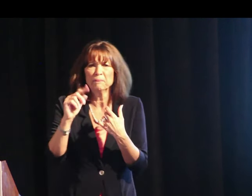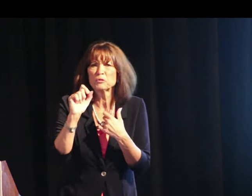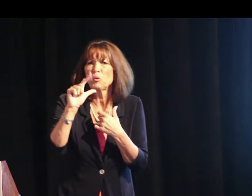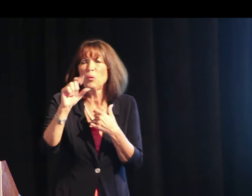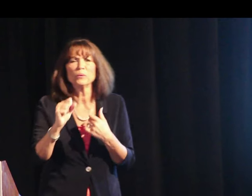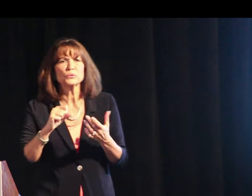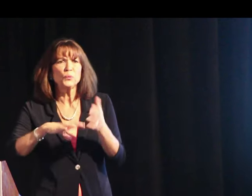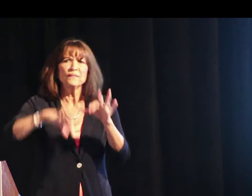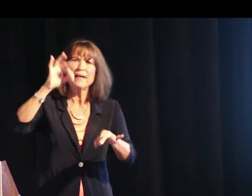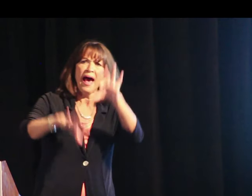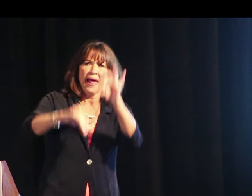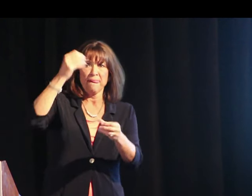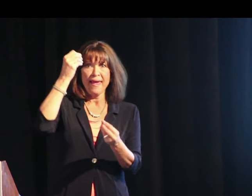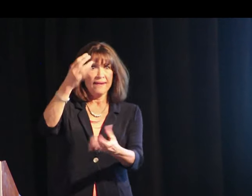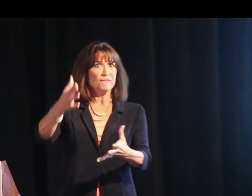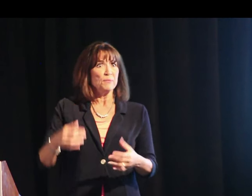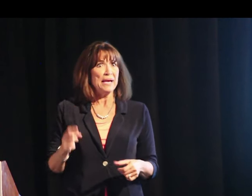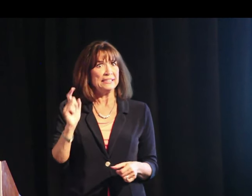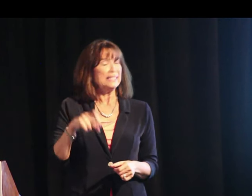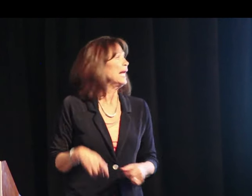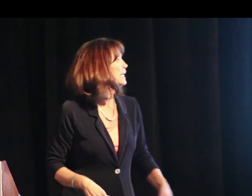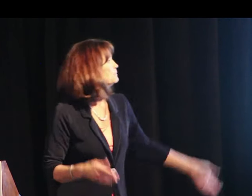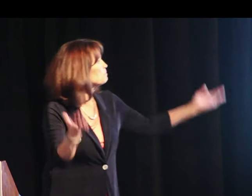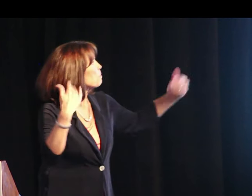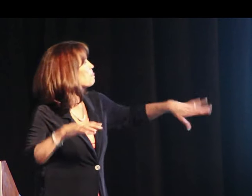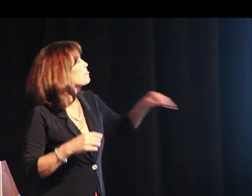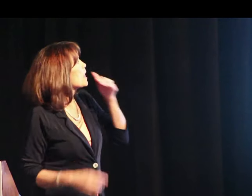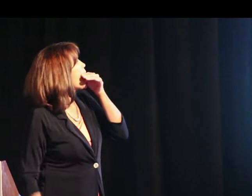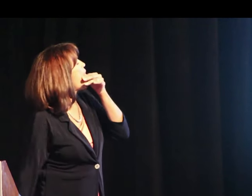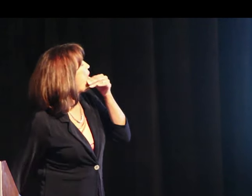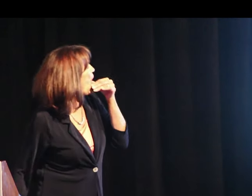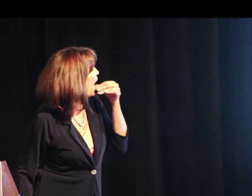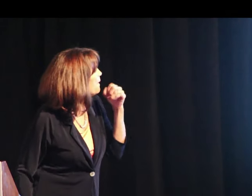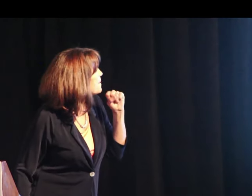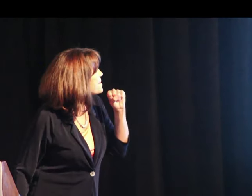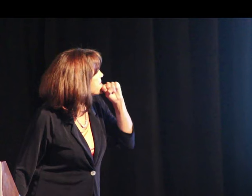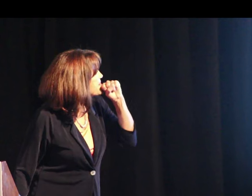to find the information they need, right?